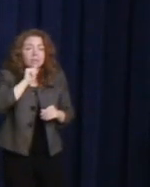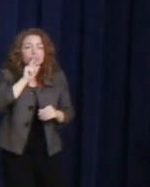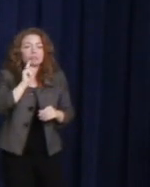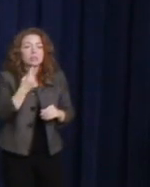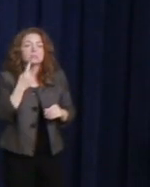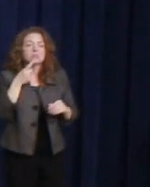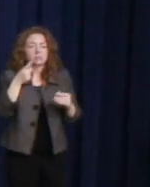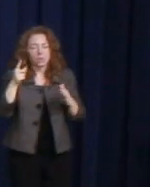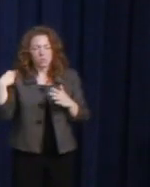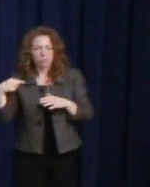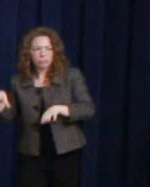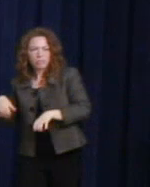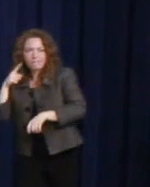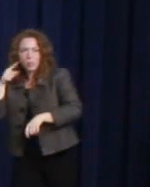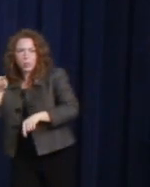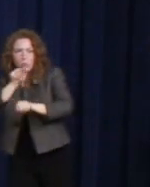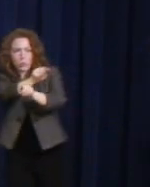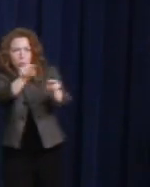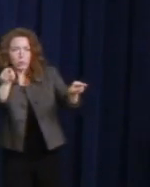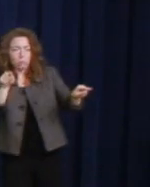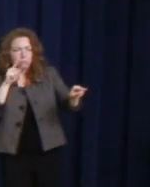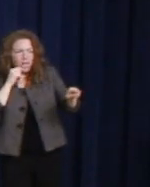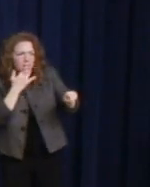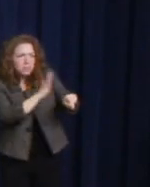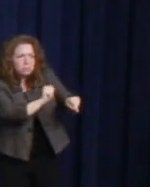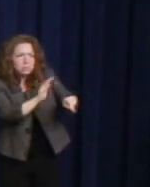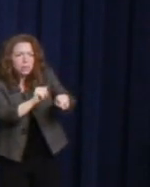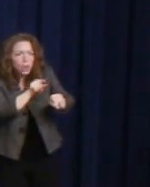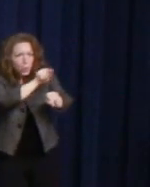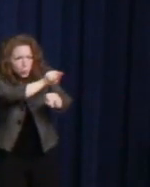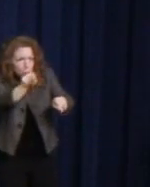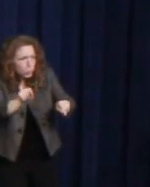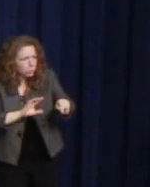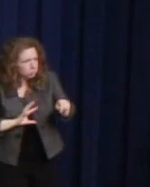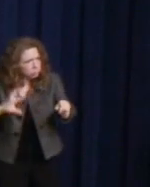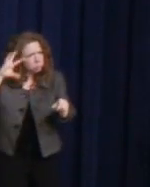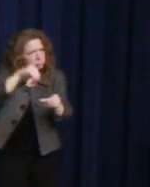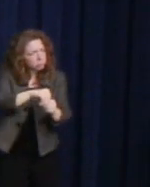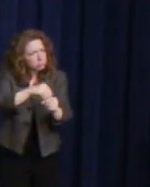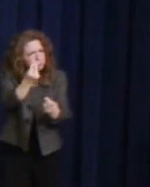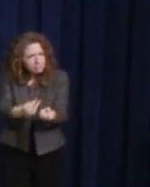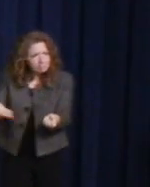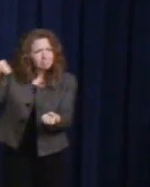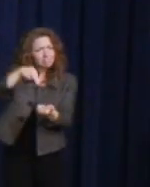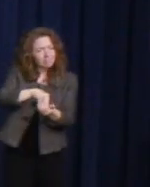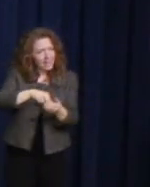to speak out, to participate in the life of the country as if it were their birthright